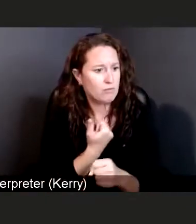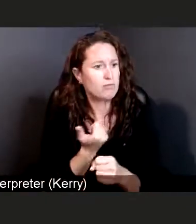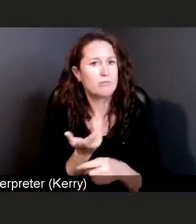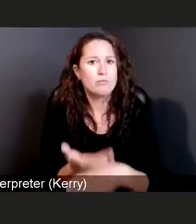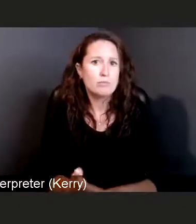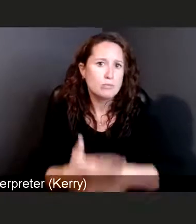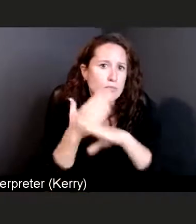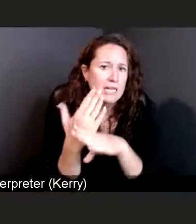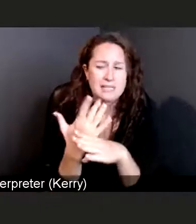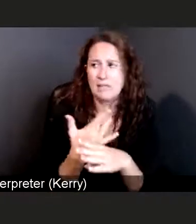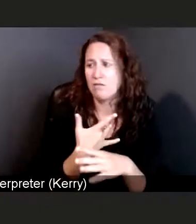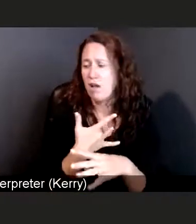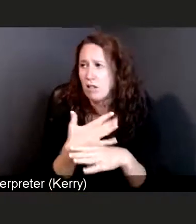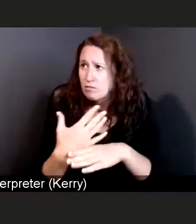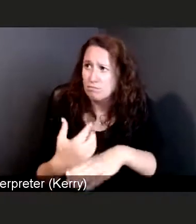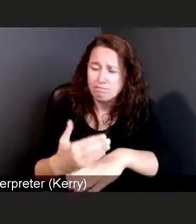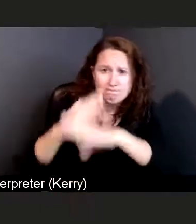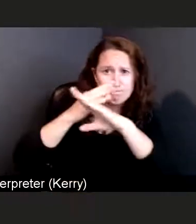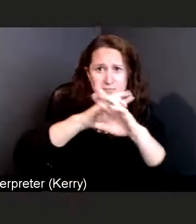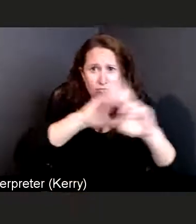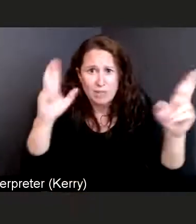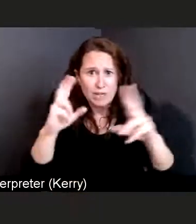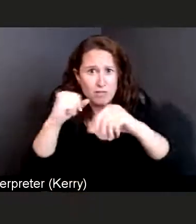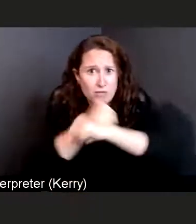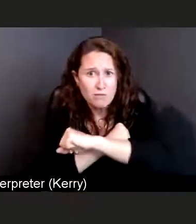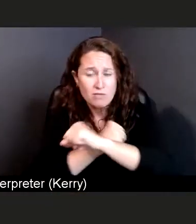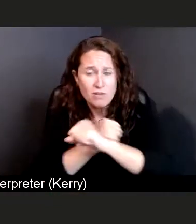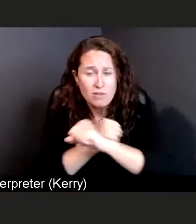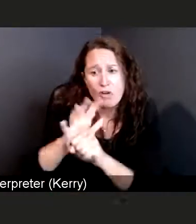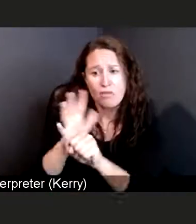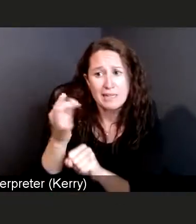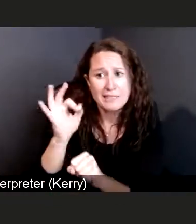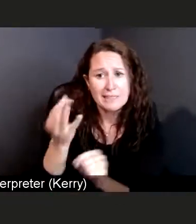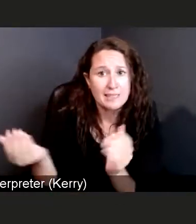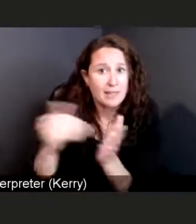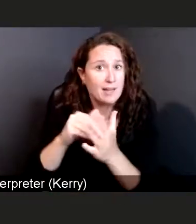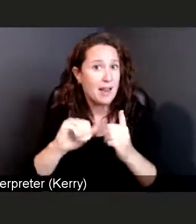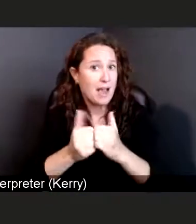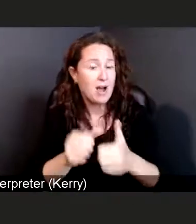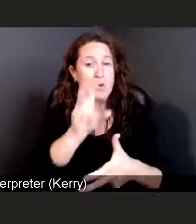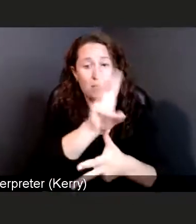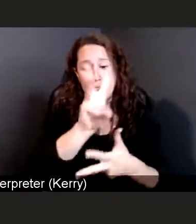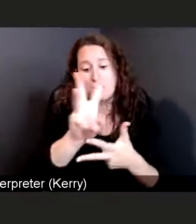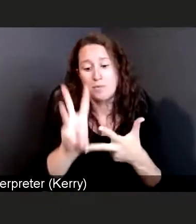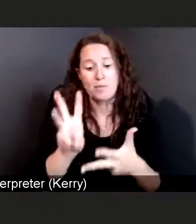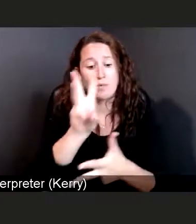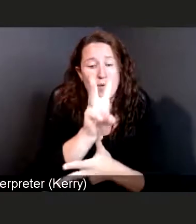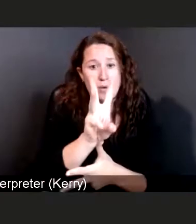from COVID-19 are the three W's; wear your mask, watch your distance, wash your hands,